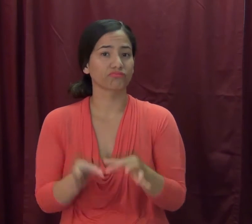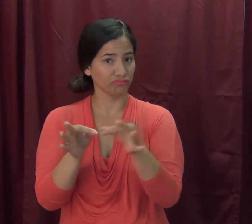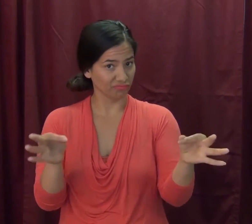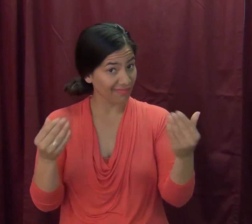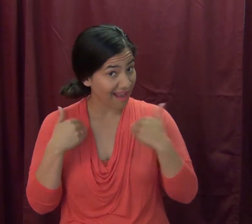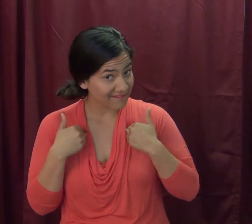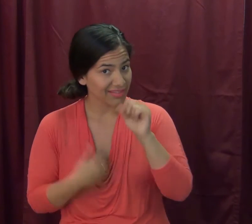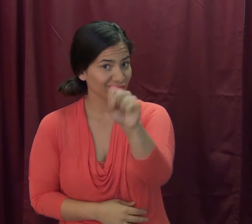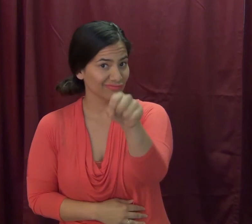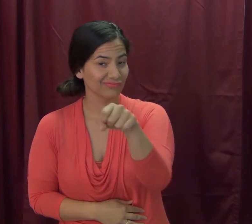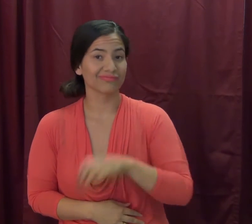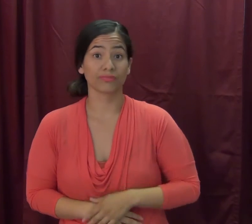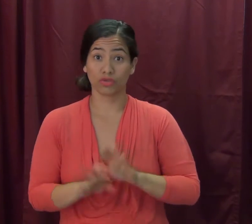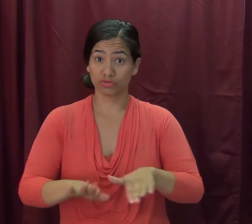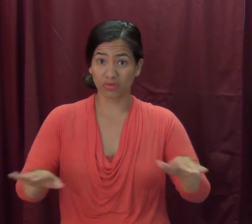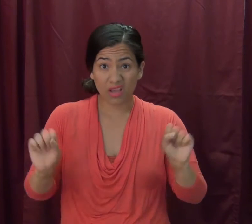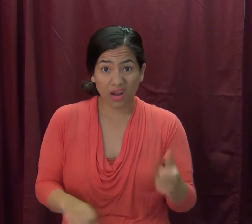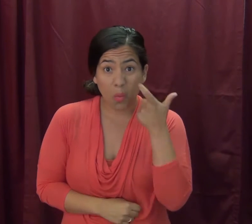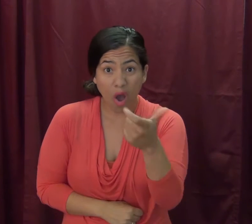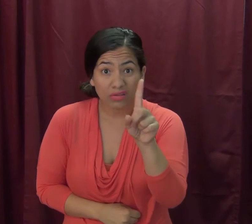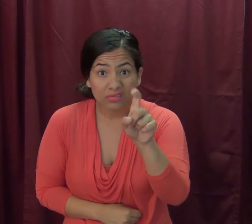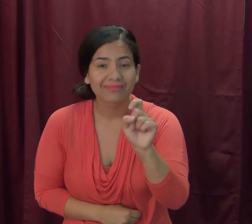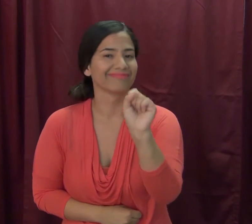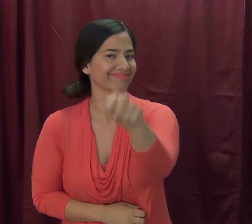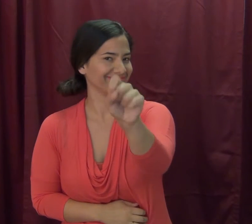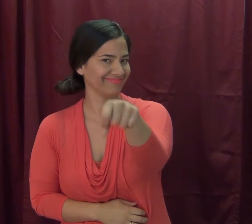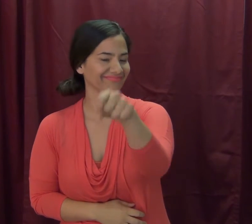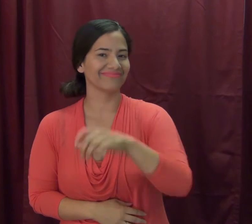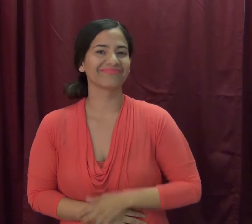Movie is subtitled Children are welcome to watch as well